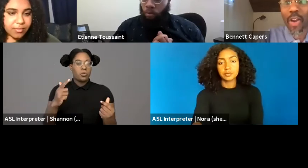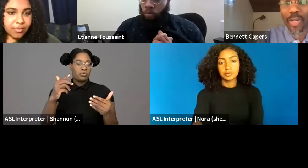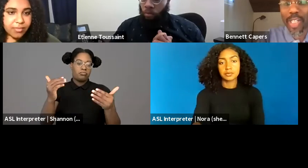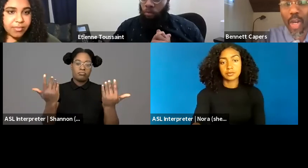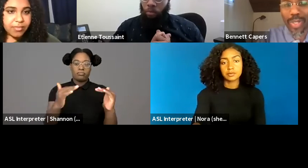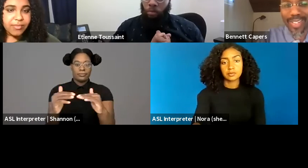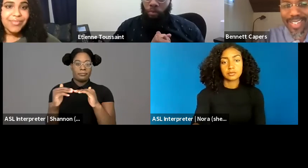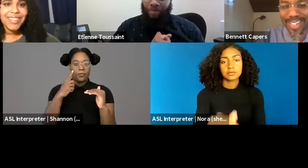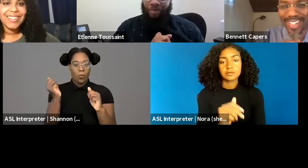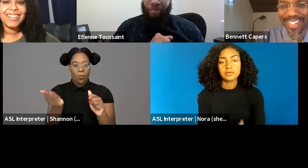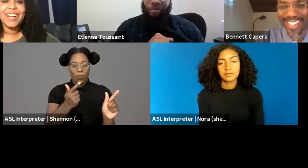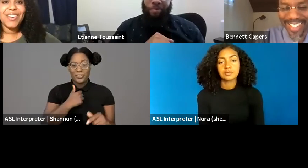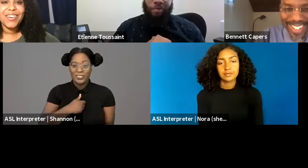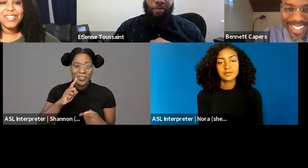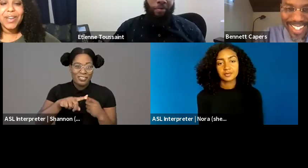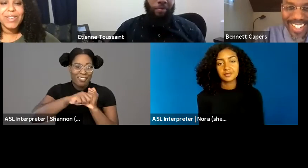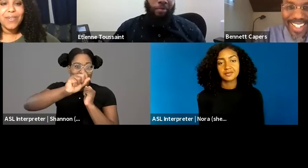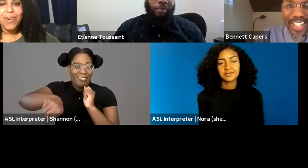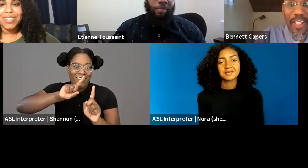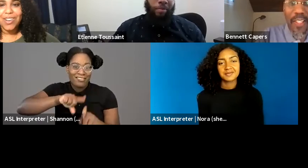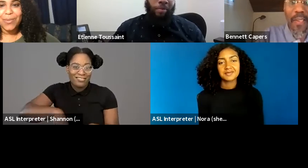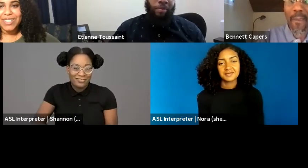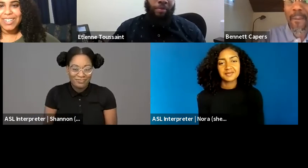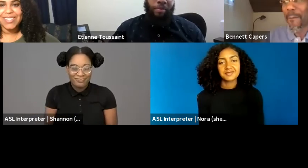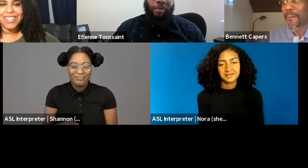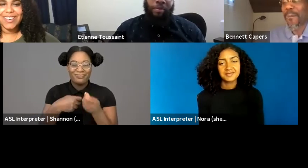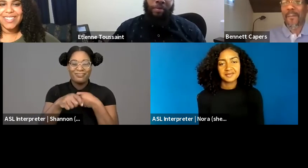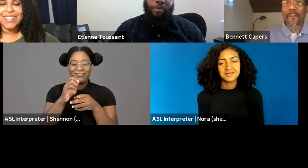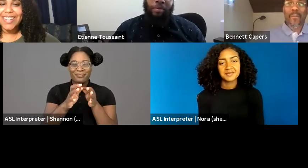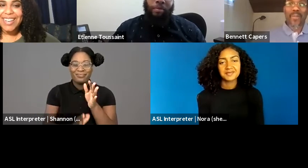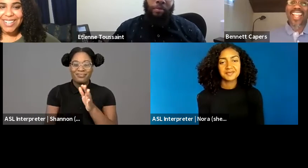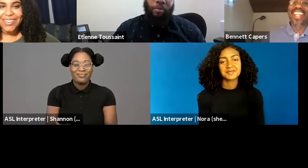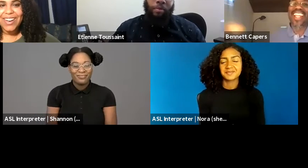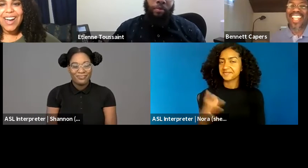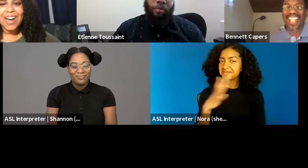Sorry to be long-winded. No, it's okay. We love long-winded answers here. So thank you.